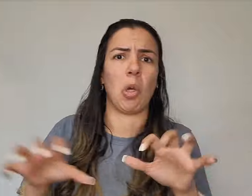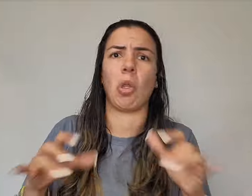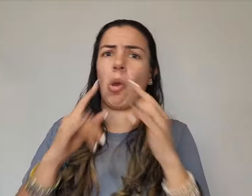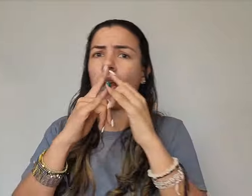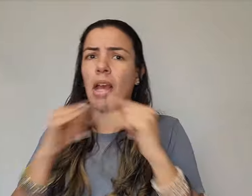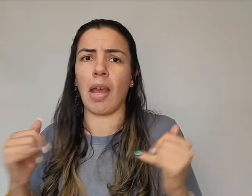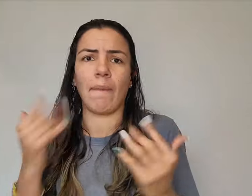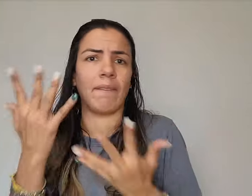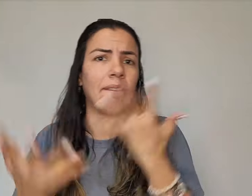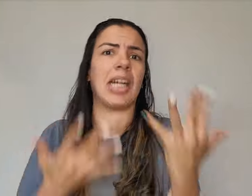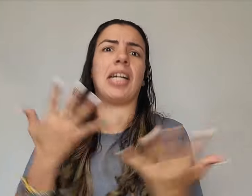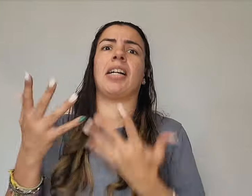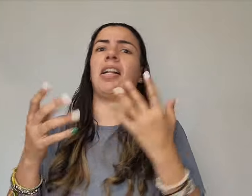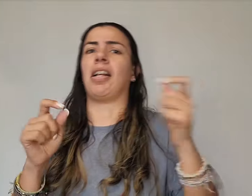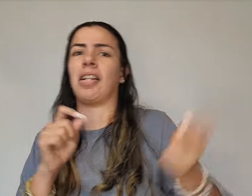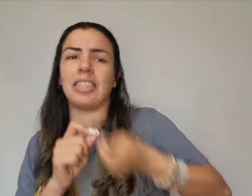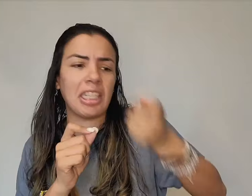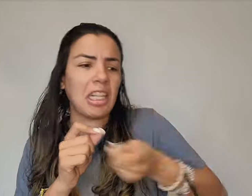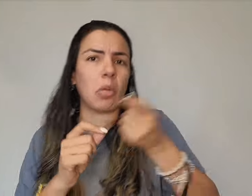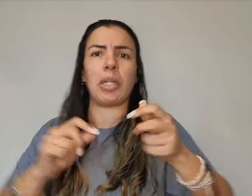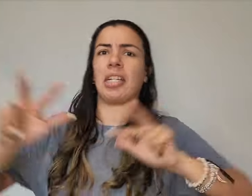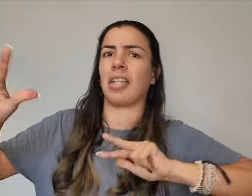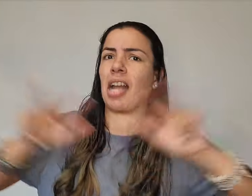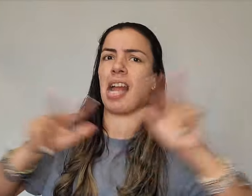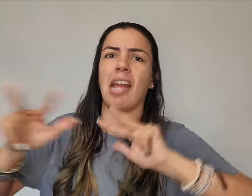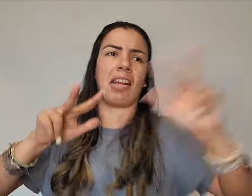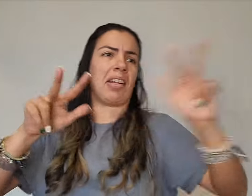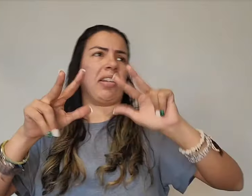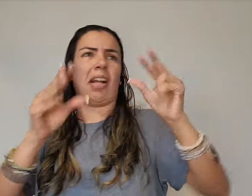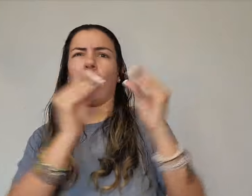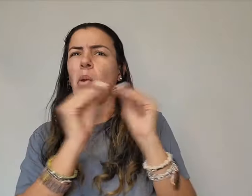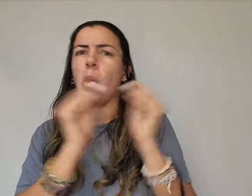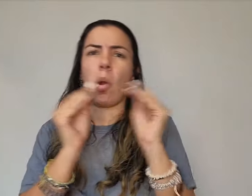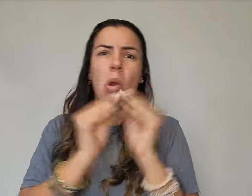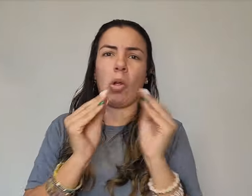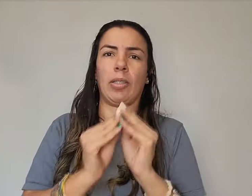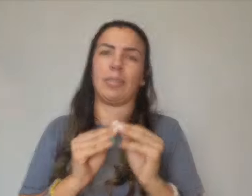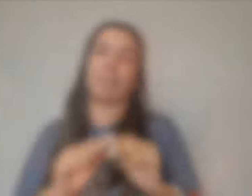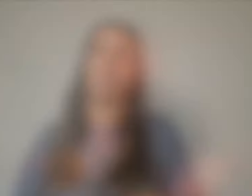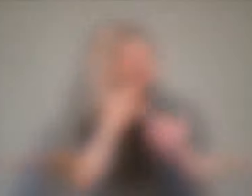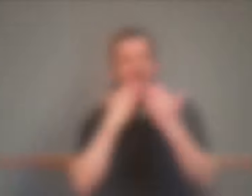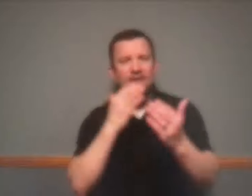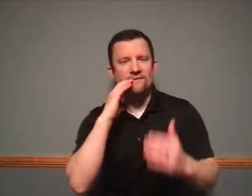join us it's going to be so much fun we're going to have different events such as campfires and